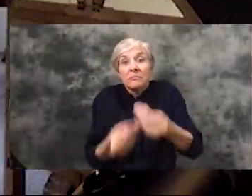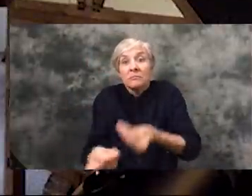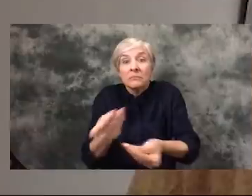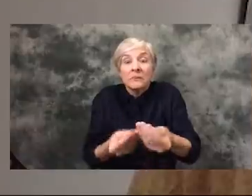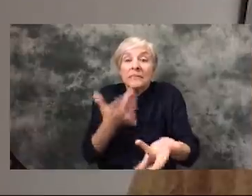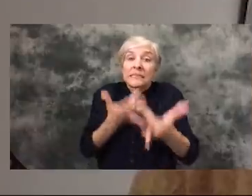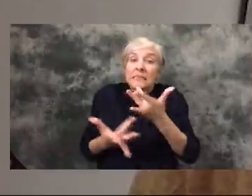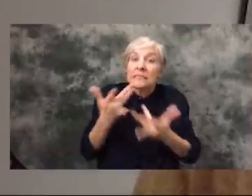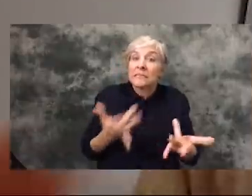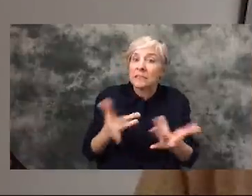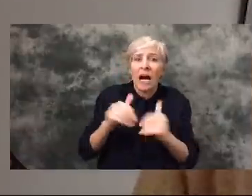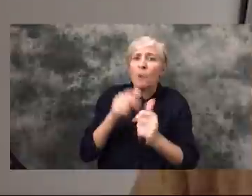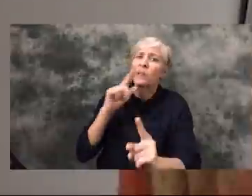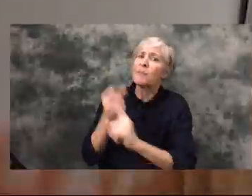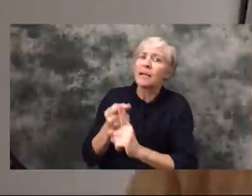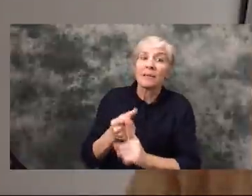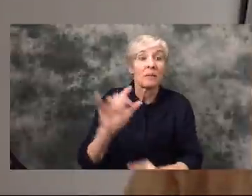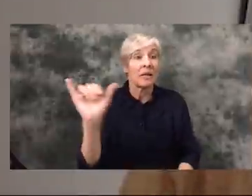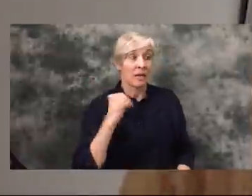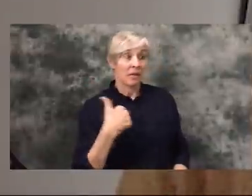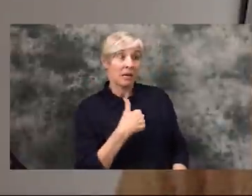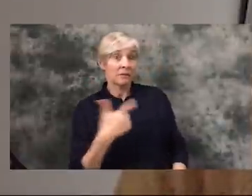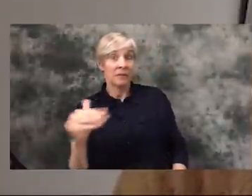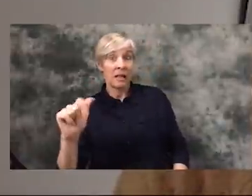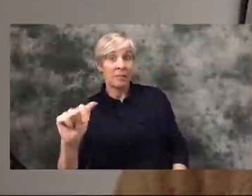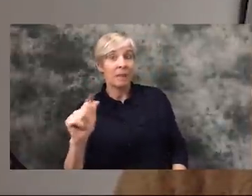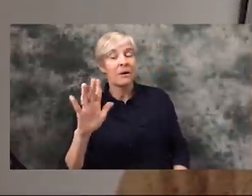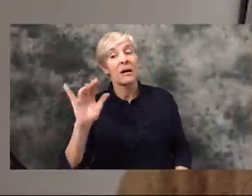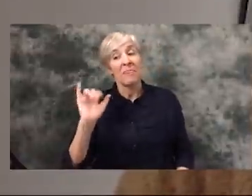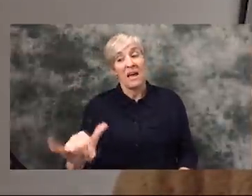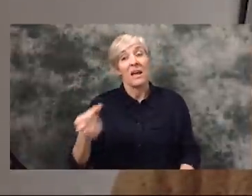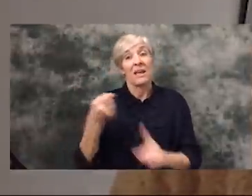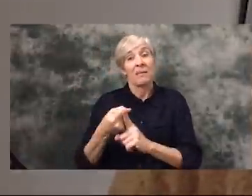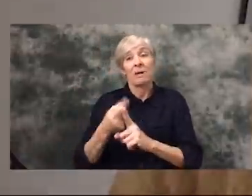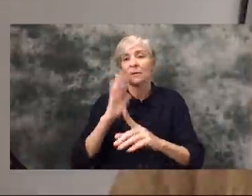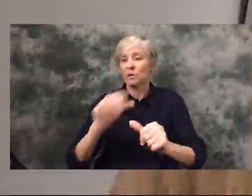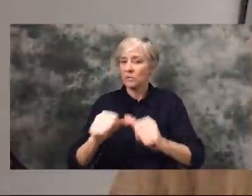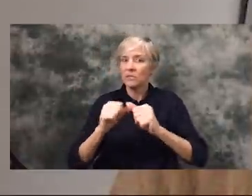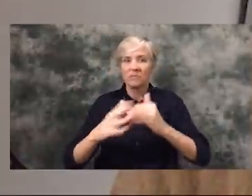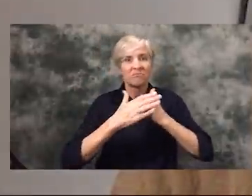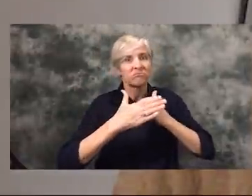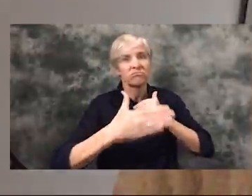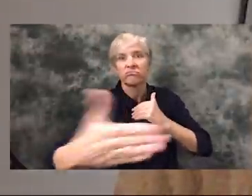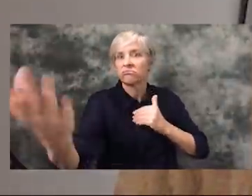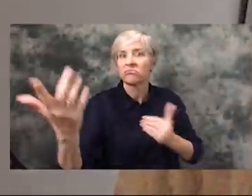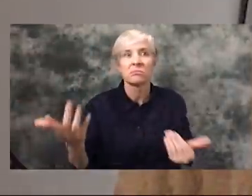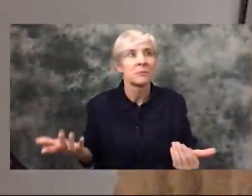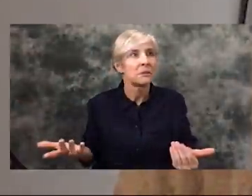So, I think in a place like Alabama we're gonna see a lasting impact from, you know,